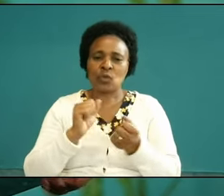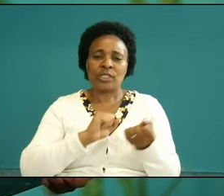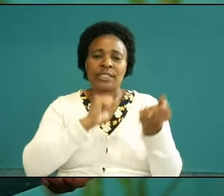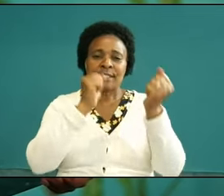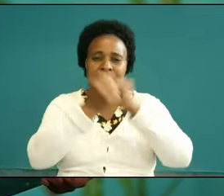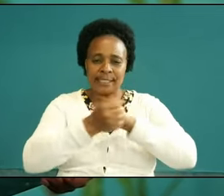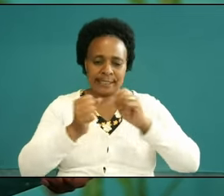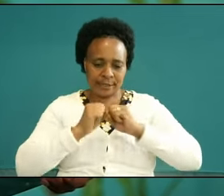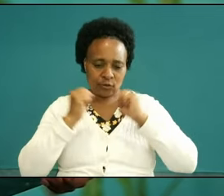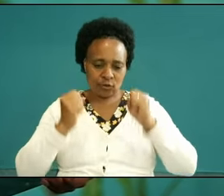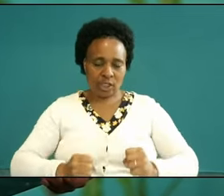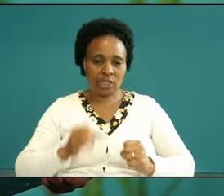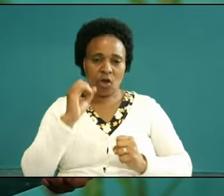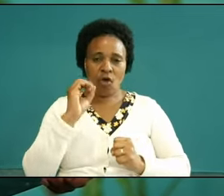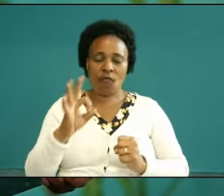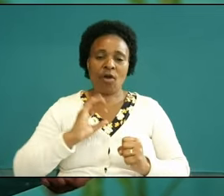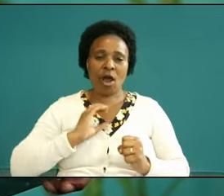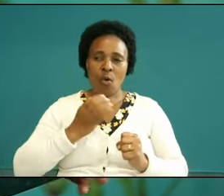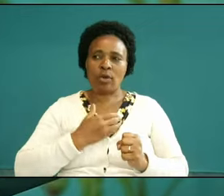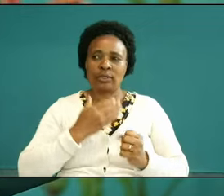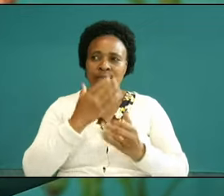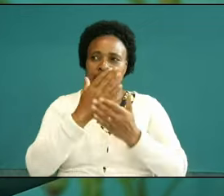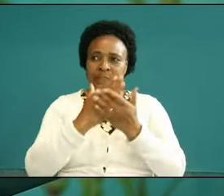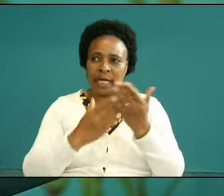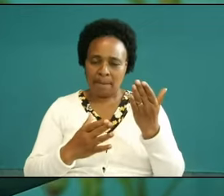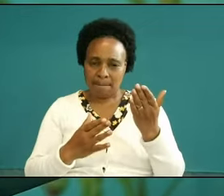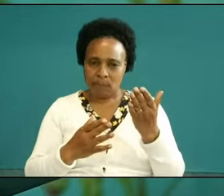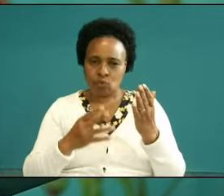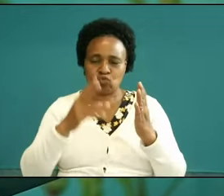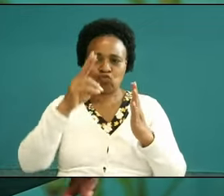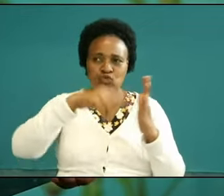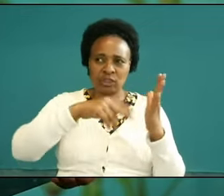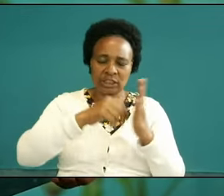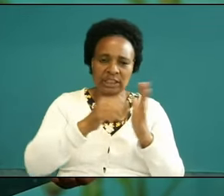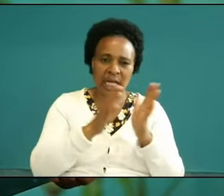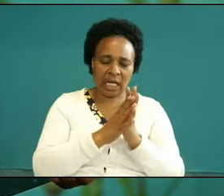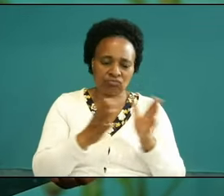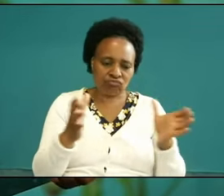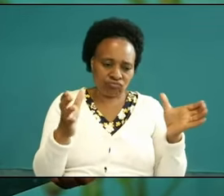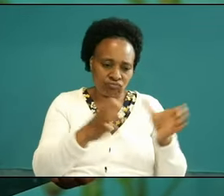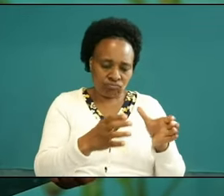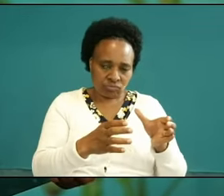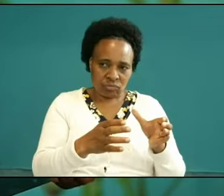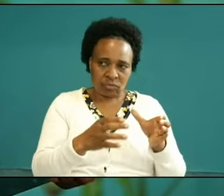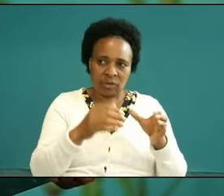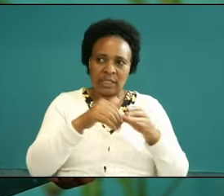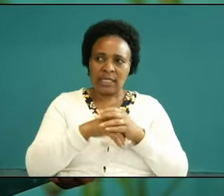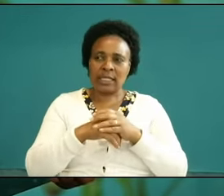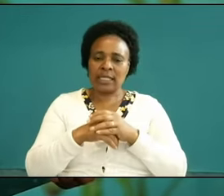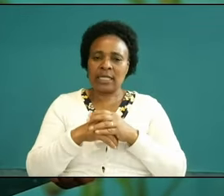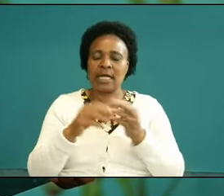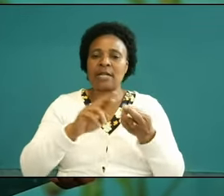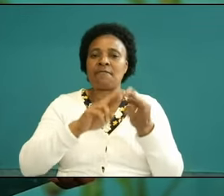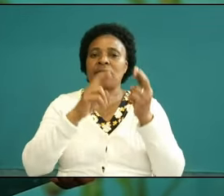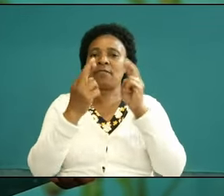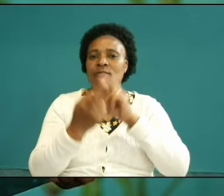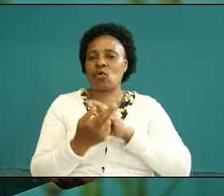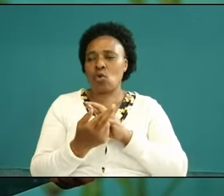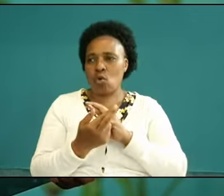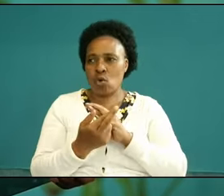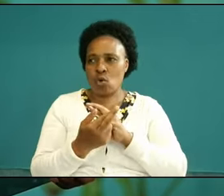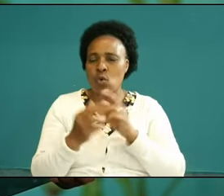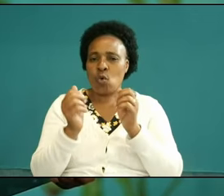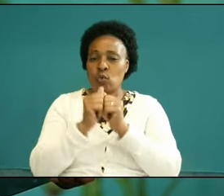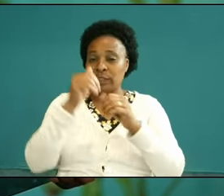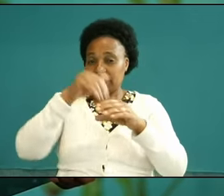structure of our sermons to lead and converge into causing a Revival um within the membership through